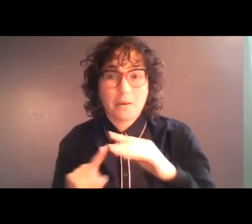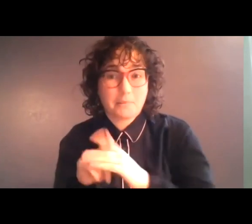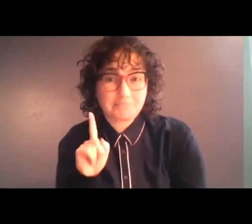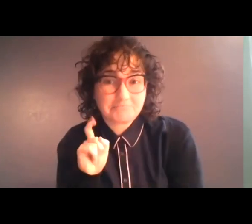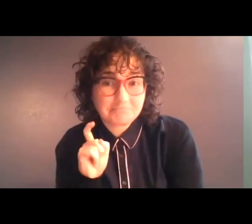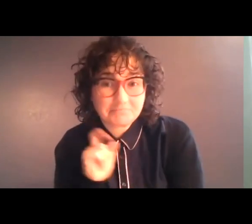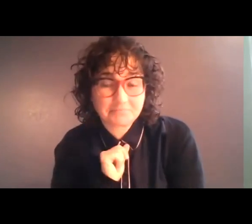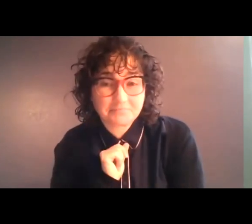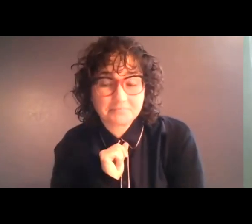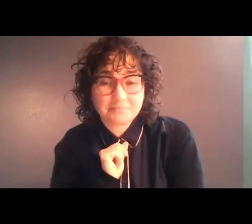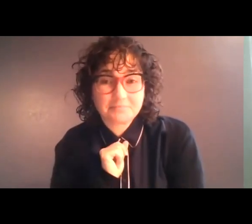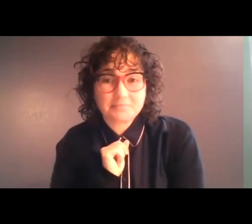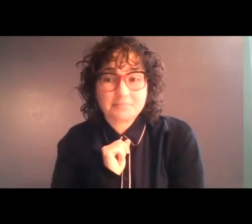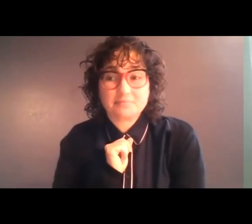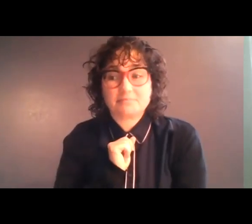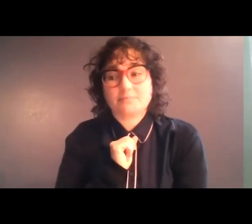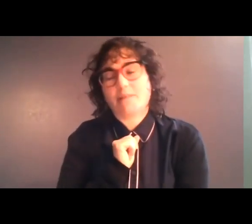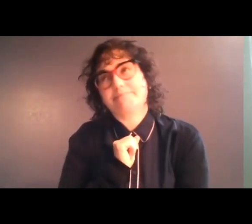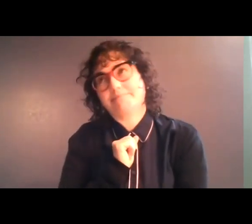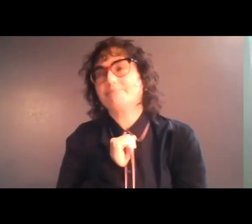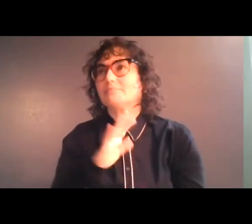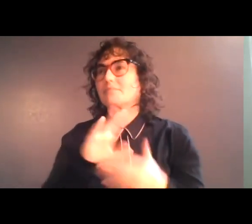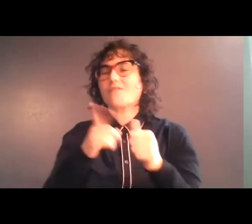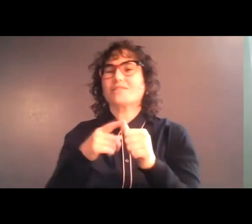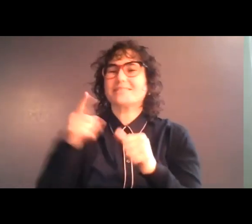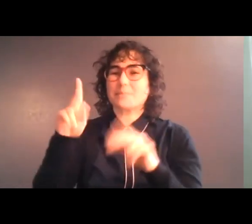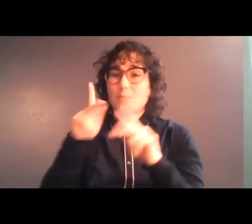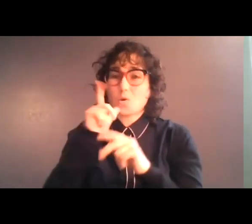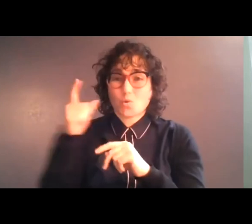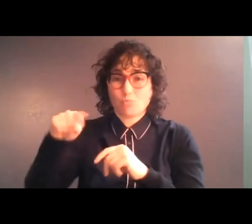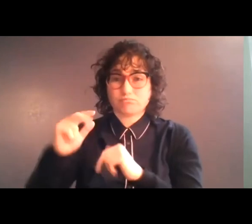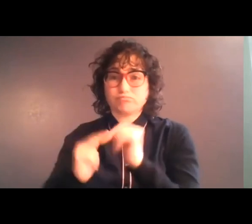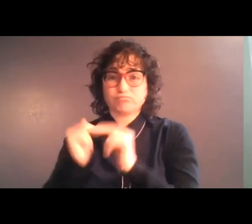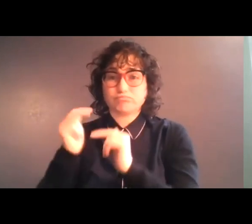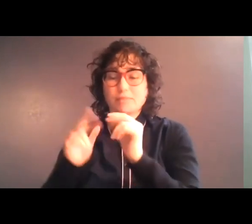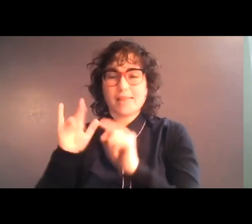first of all, the people who are building these ramps, they're not doing this so that